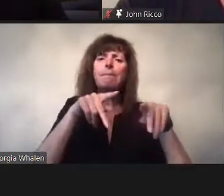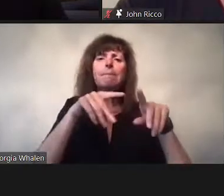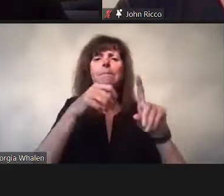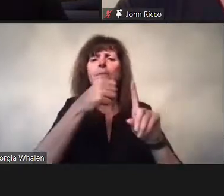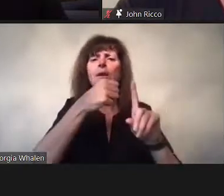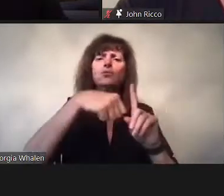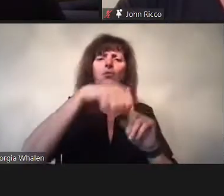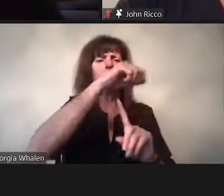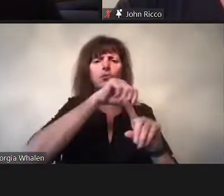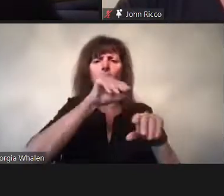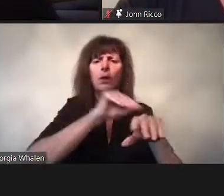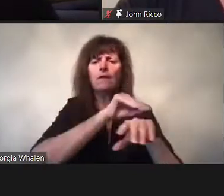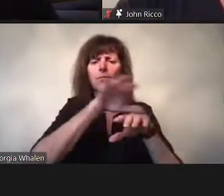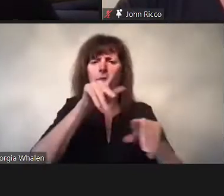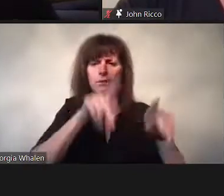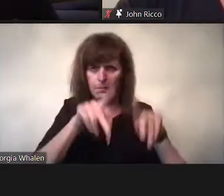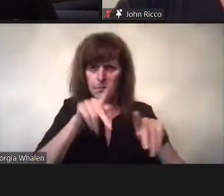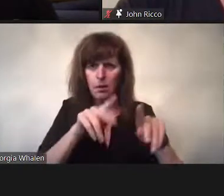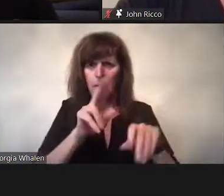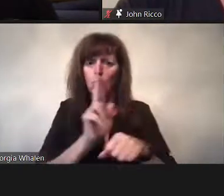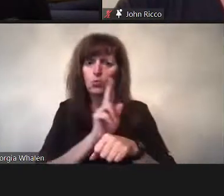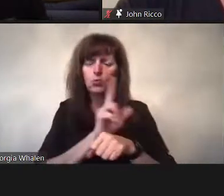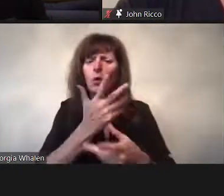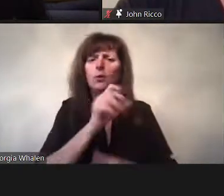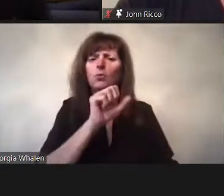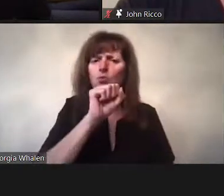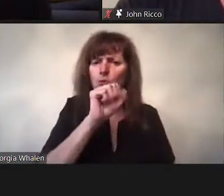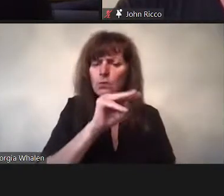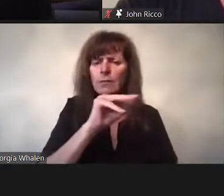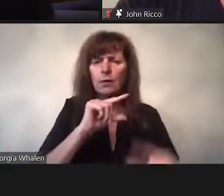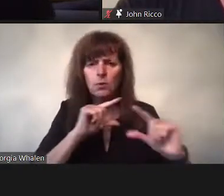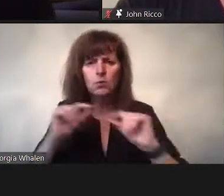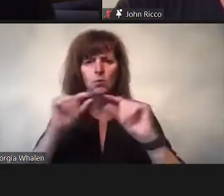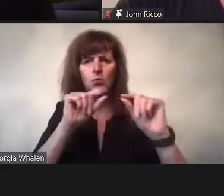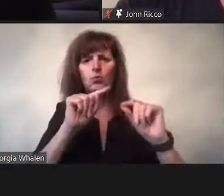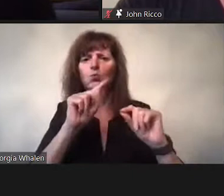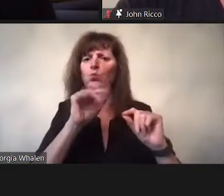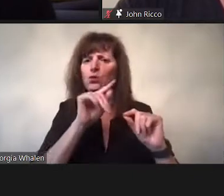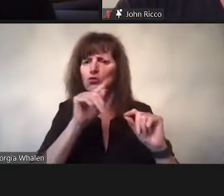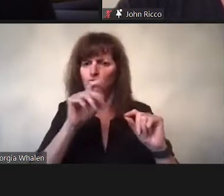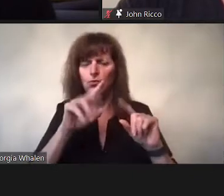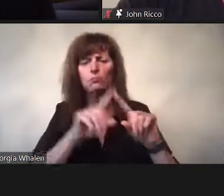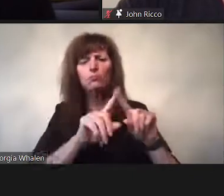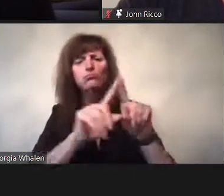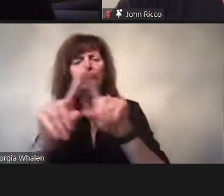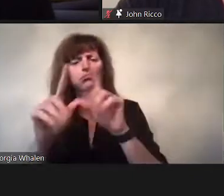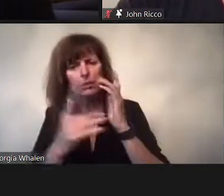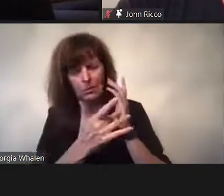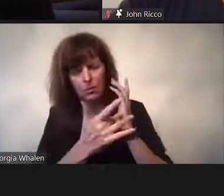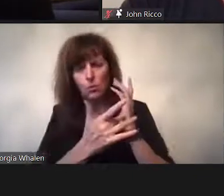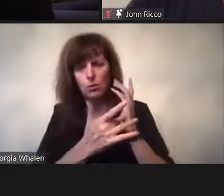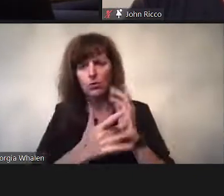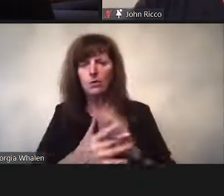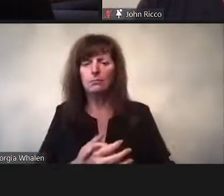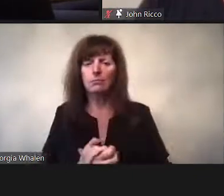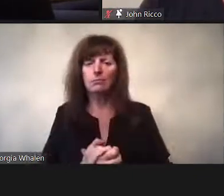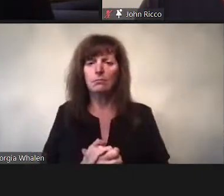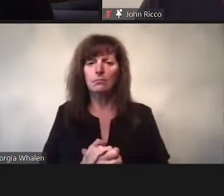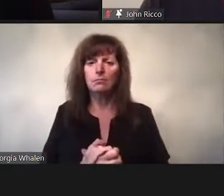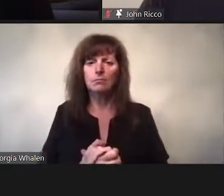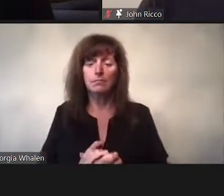I’m hoping an article will be out soon on gay male sexual social media influences.